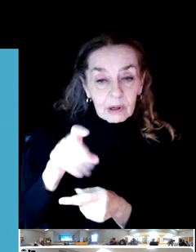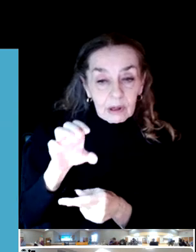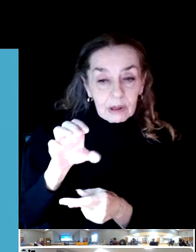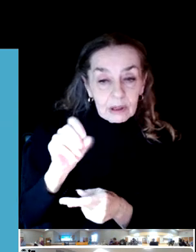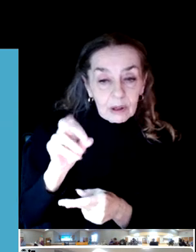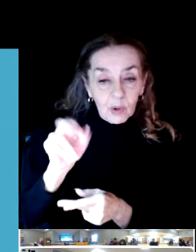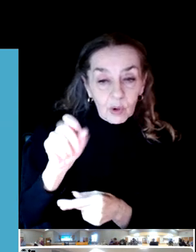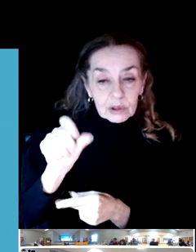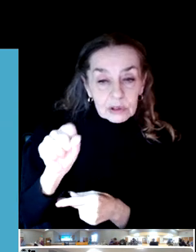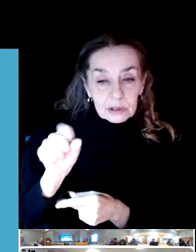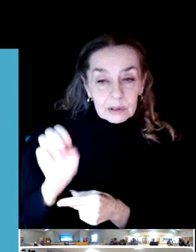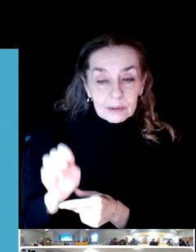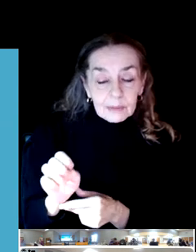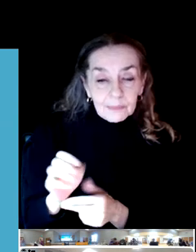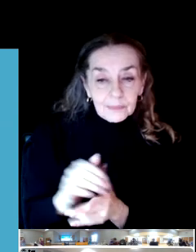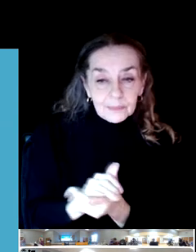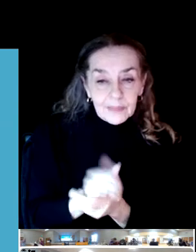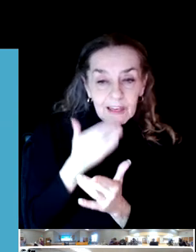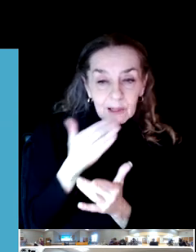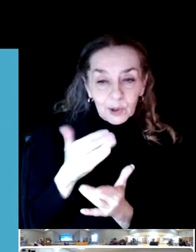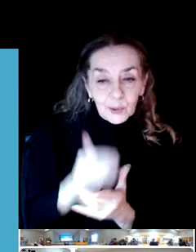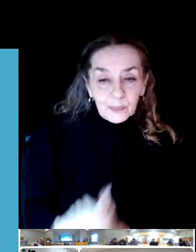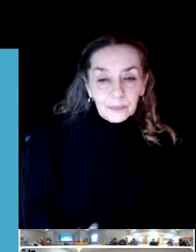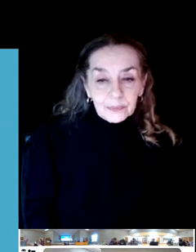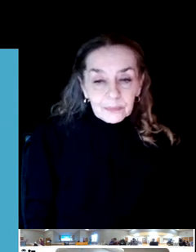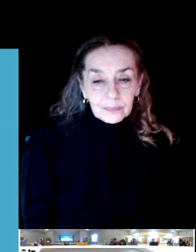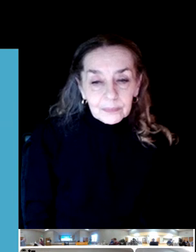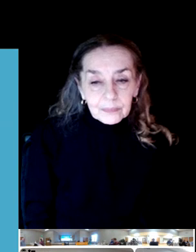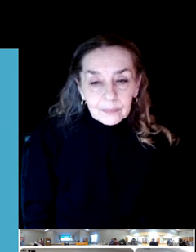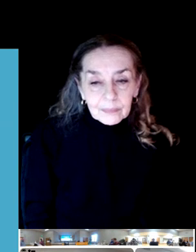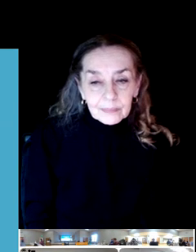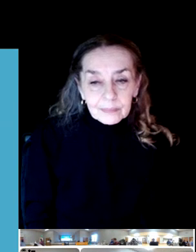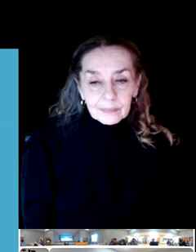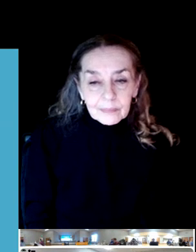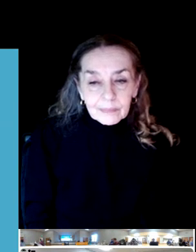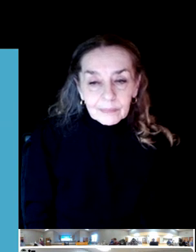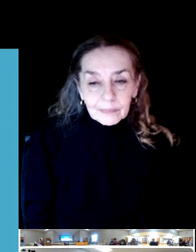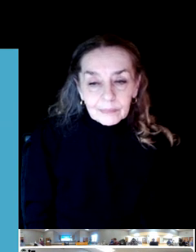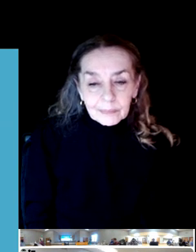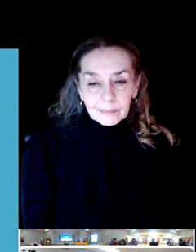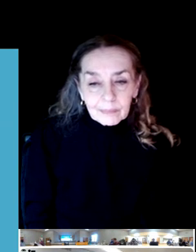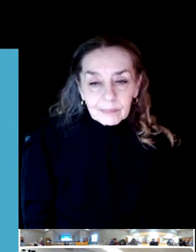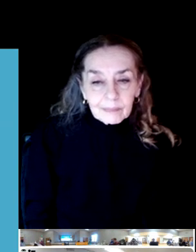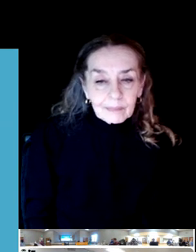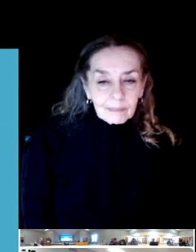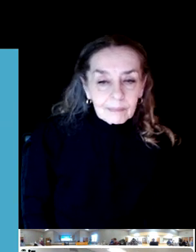Thank you so much for your feedback with the disc golf community.